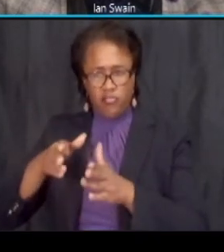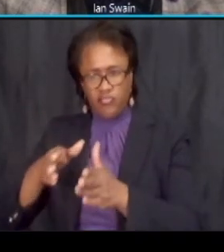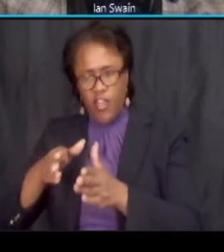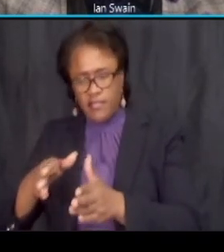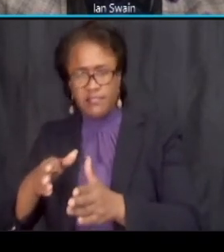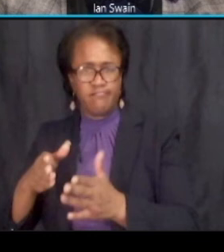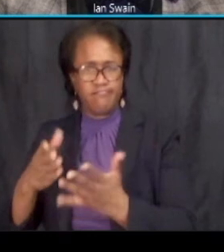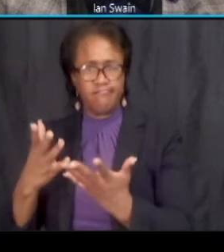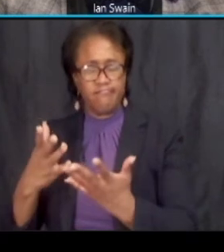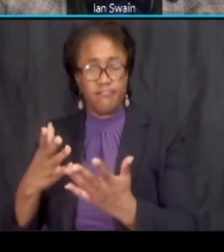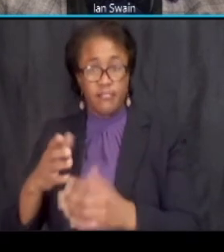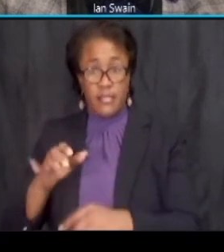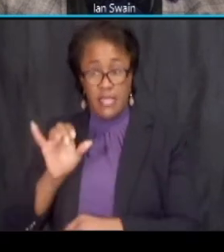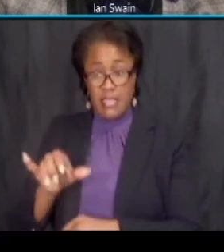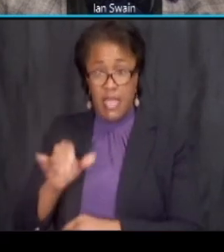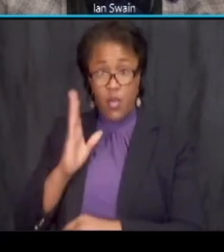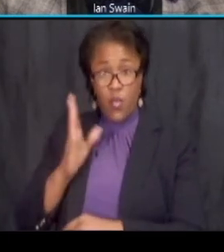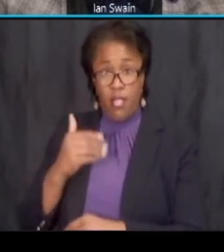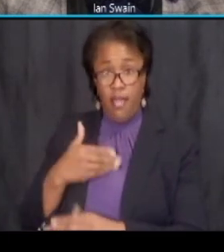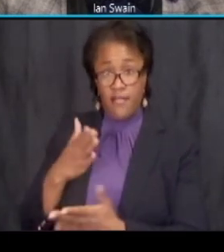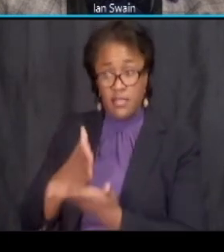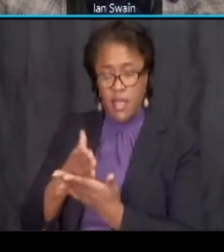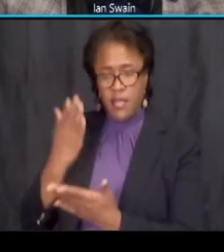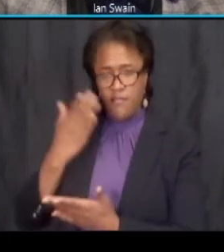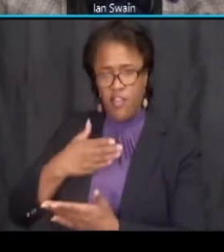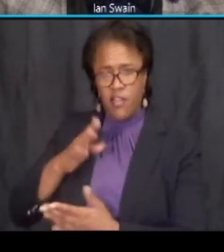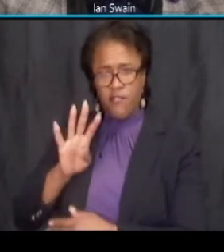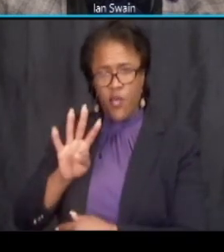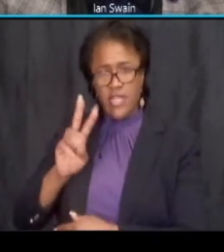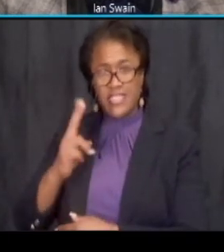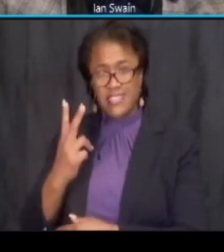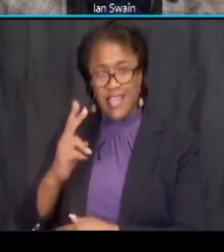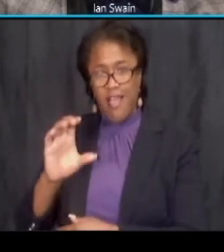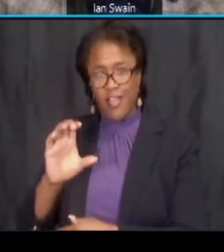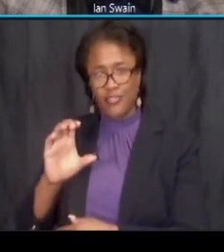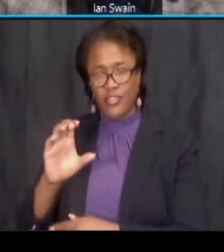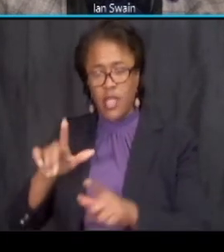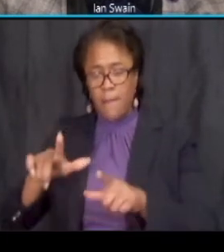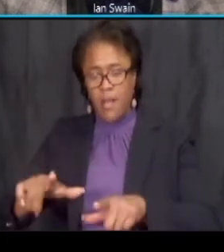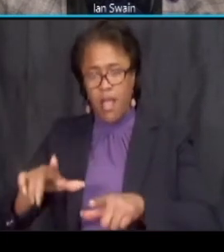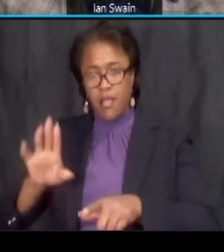in front of the homes on the 4200 block of benning that's quest part one and how will